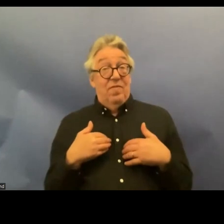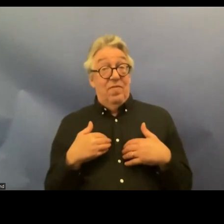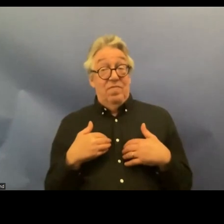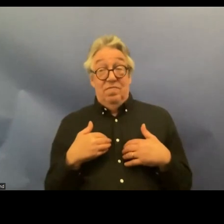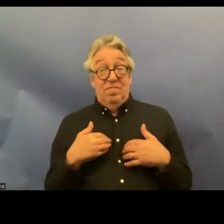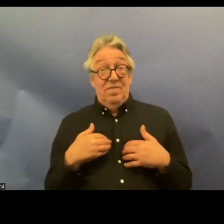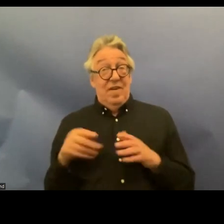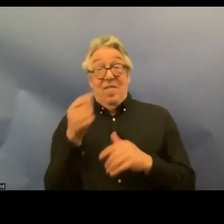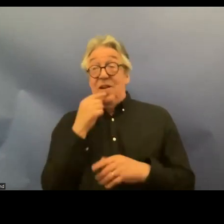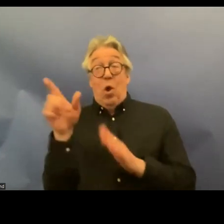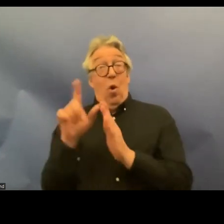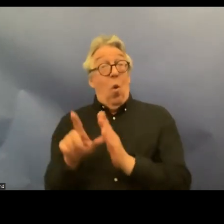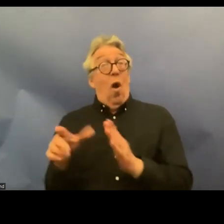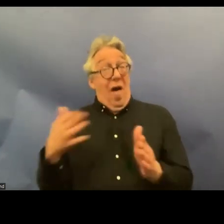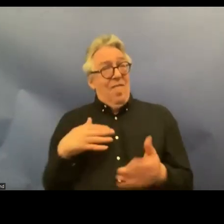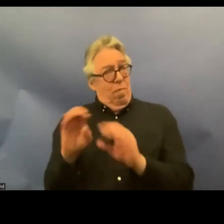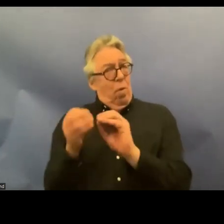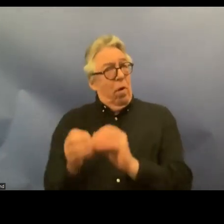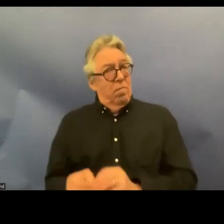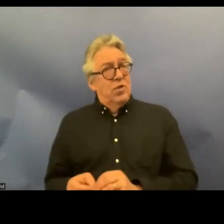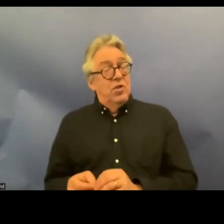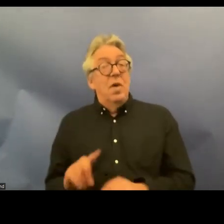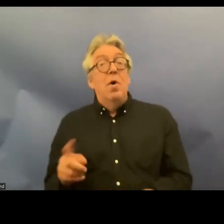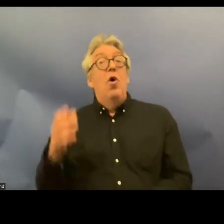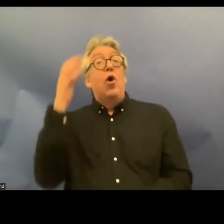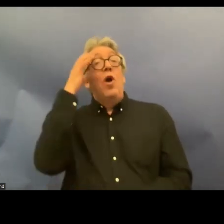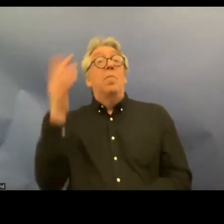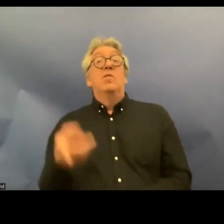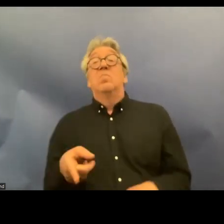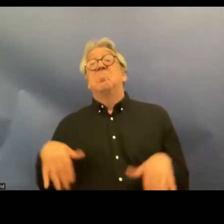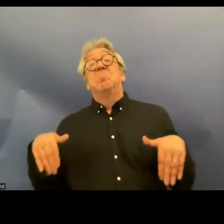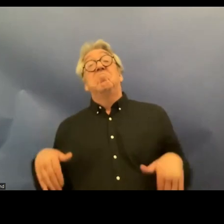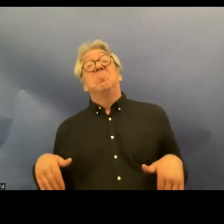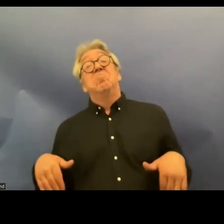perspective however the government has not taken any steps to remiz the